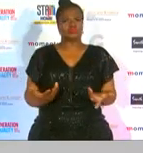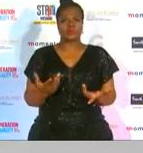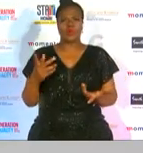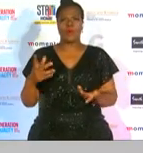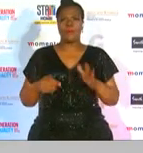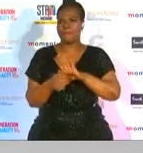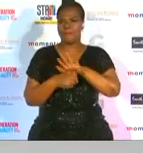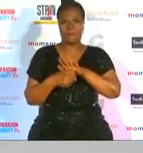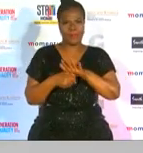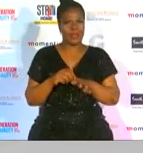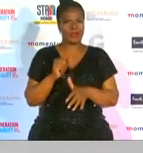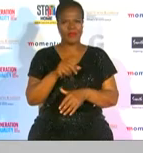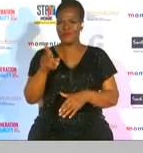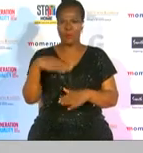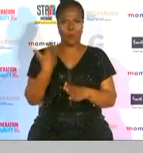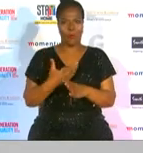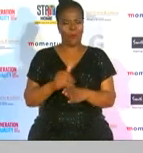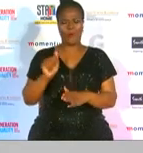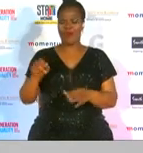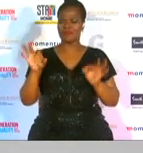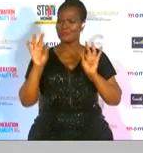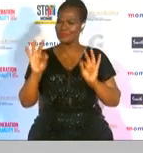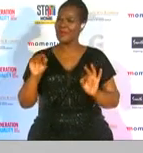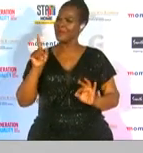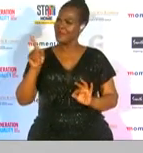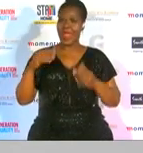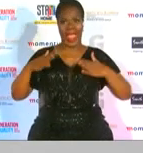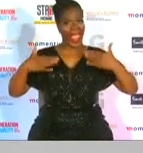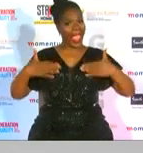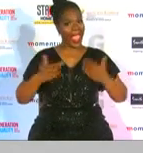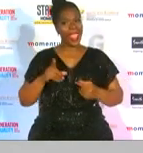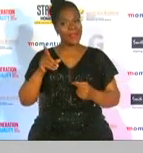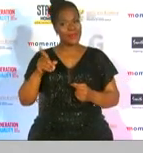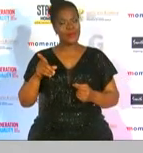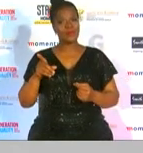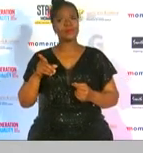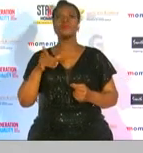okay and we are so happy that this has resulted in you being the